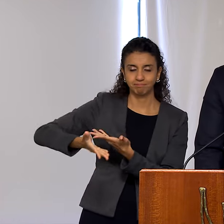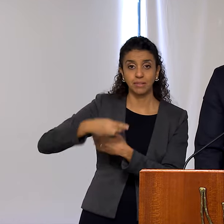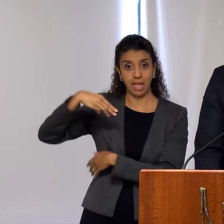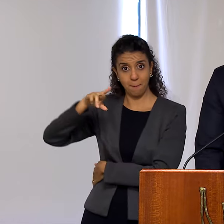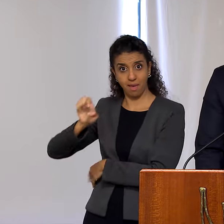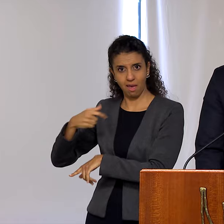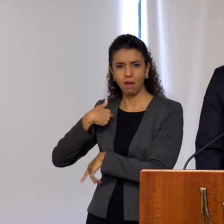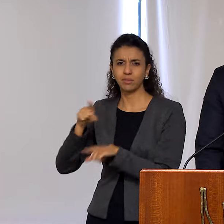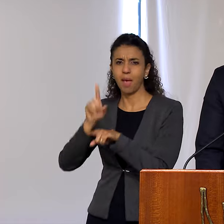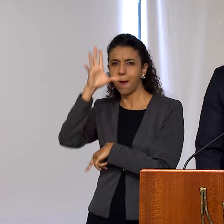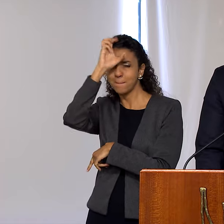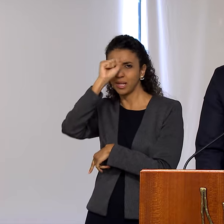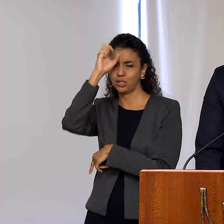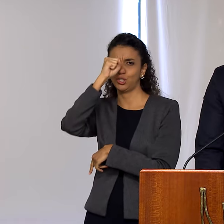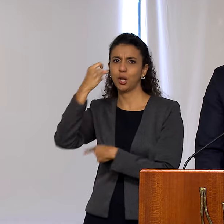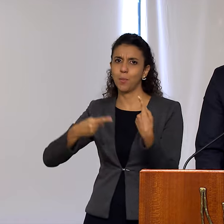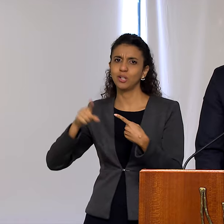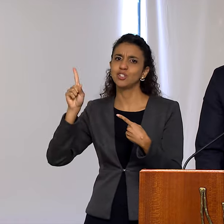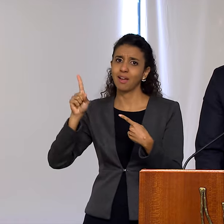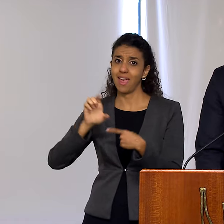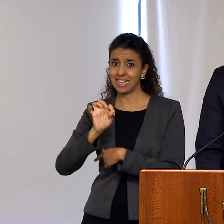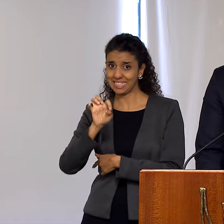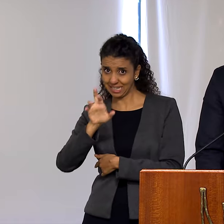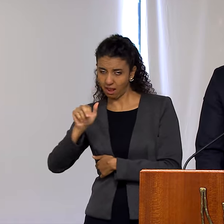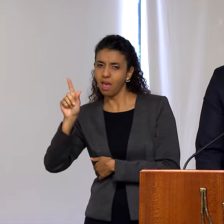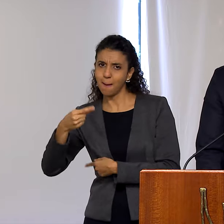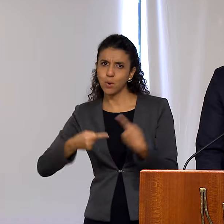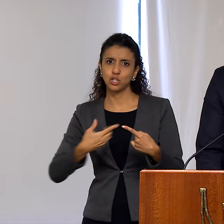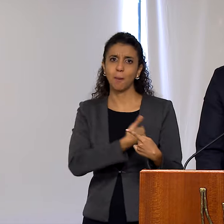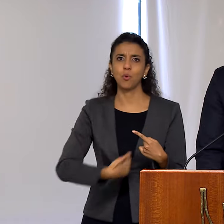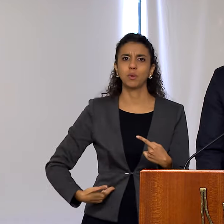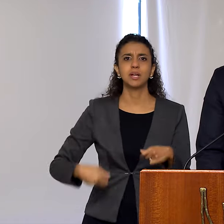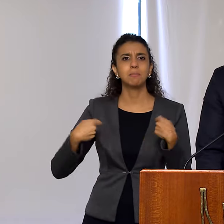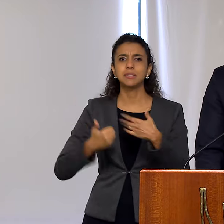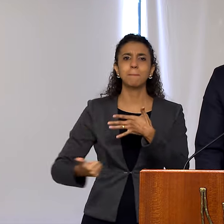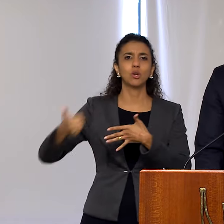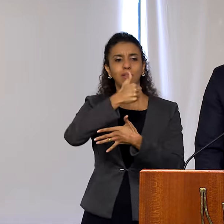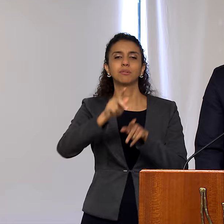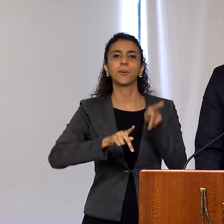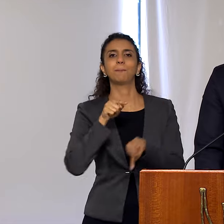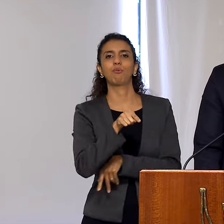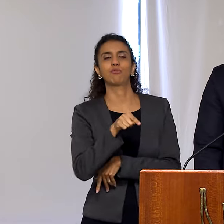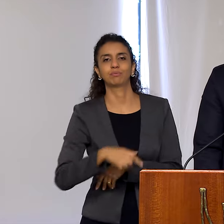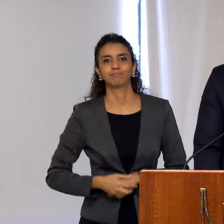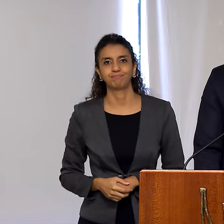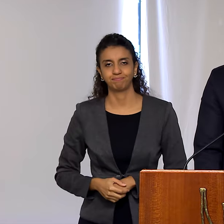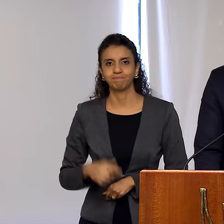that foreign policy is a public policy that, as such, must serve the priorities of Brazilians. I am committed to relentlessly seeking